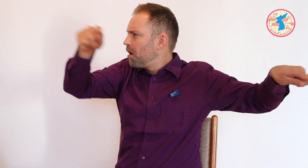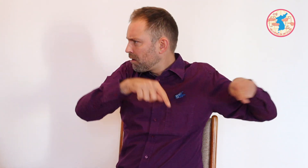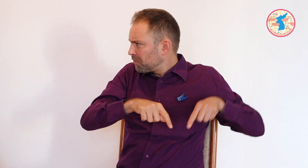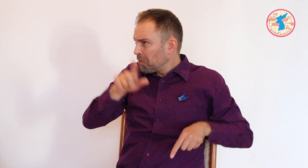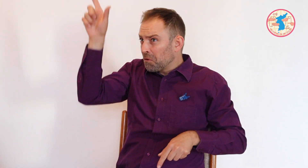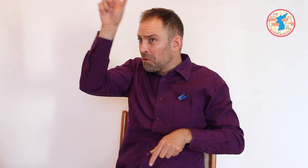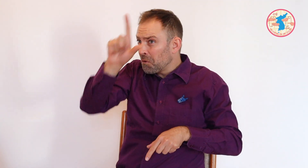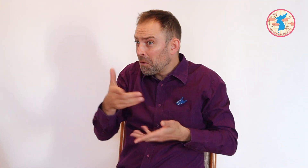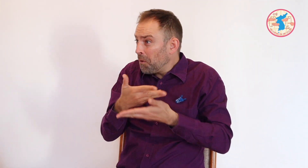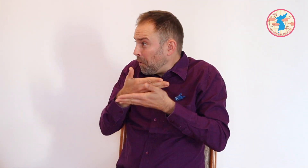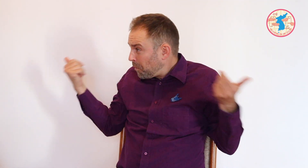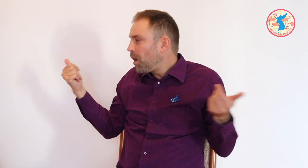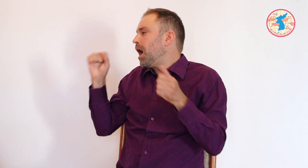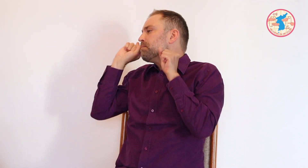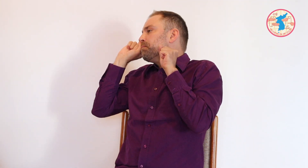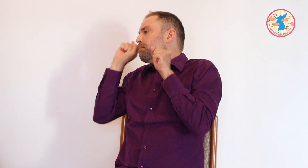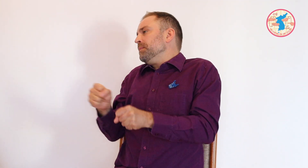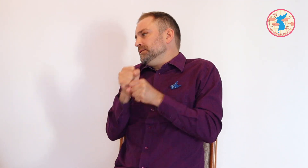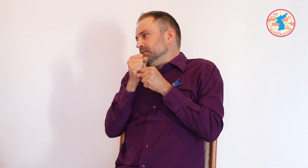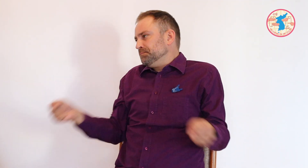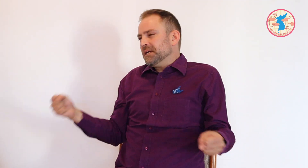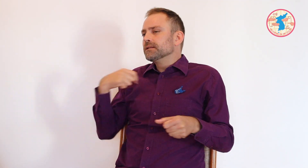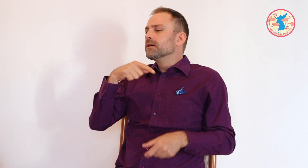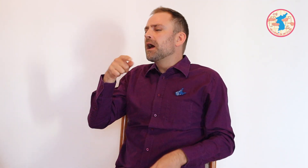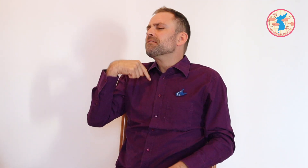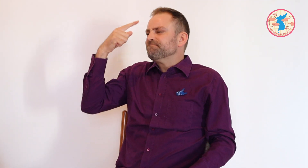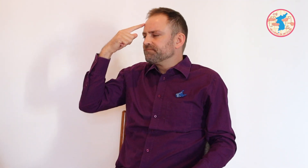When she said that, I found it too impossible to accept the fact that Deaf people don't even exist in North Korea.